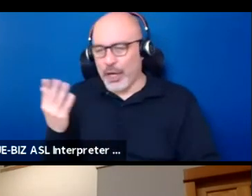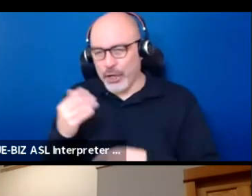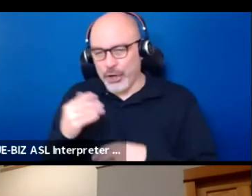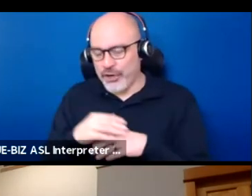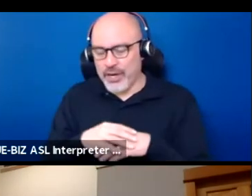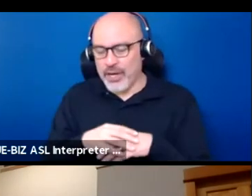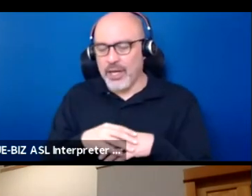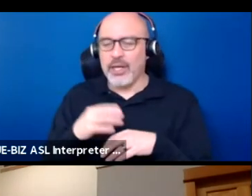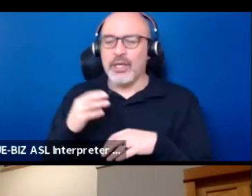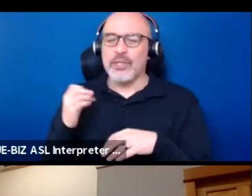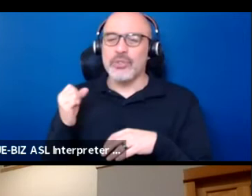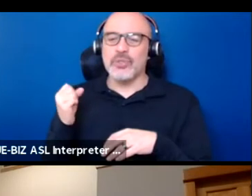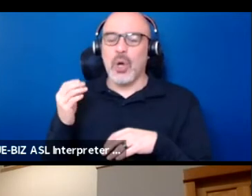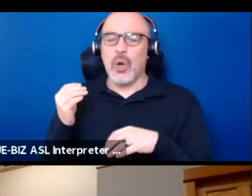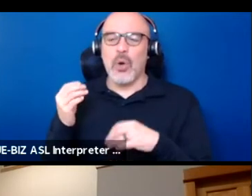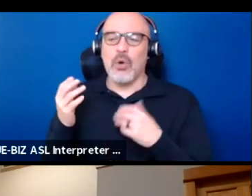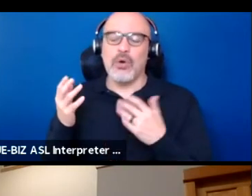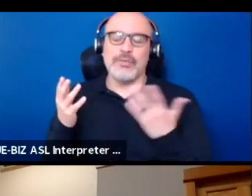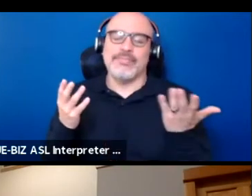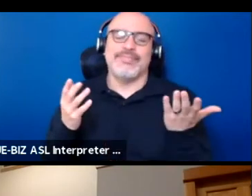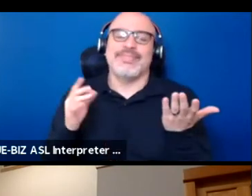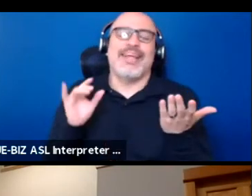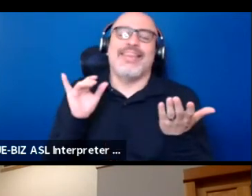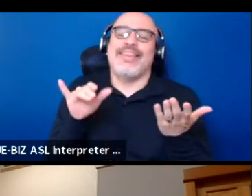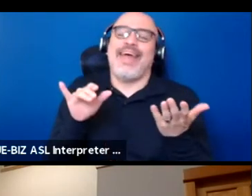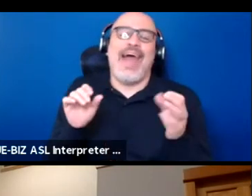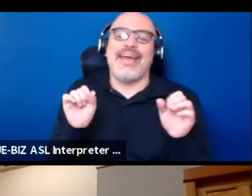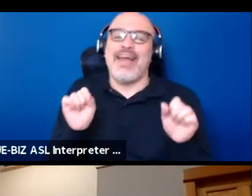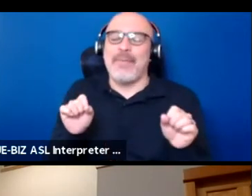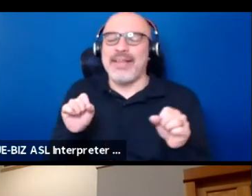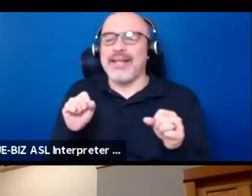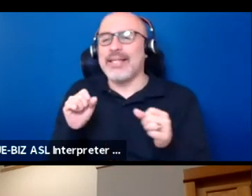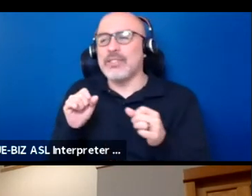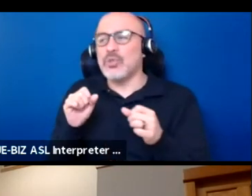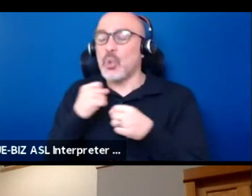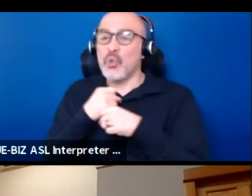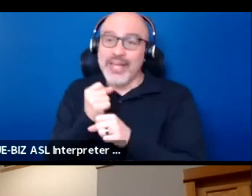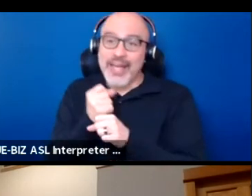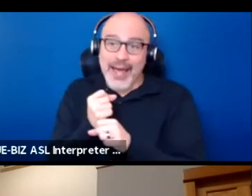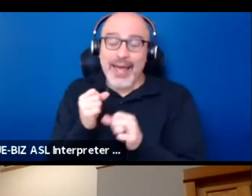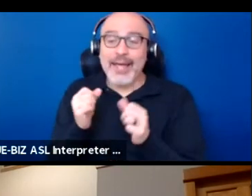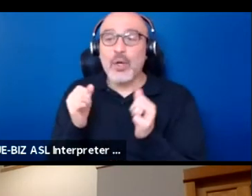So yeah. I mean, yeah. Just the ability to create without those borders,